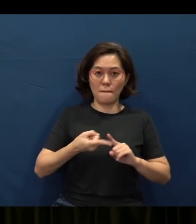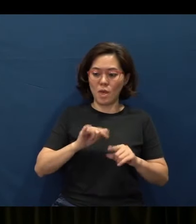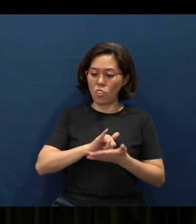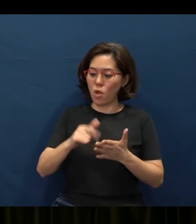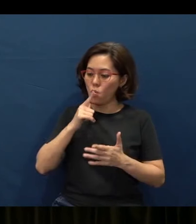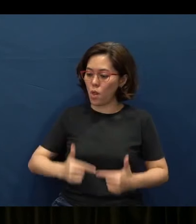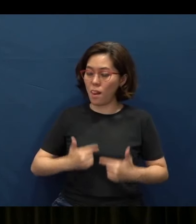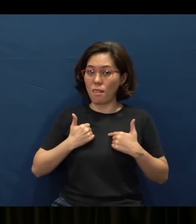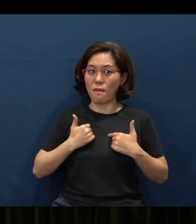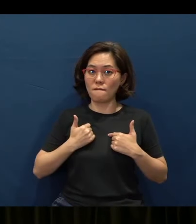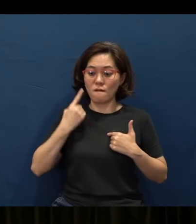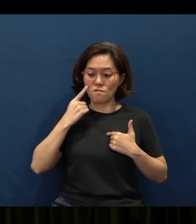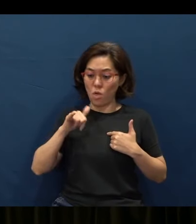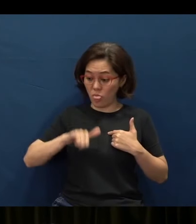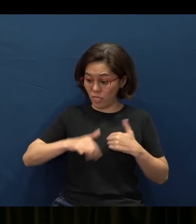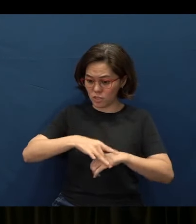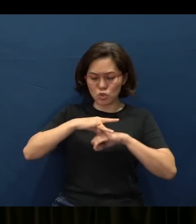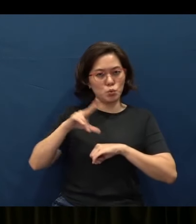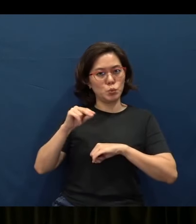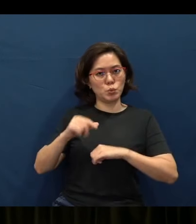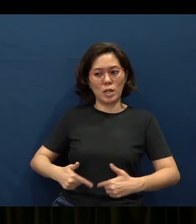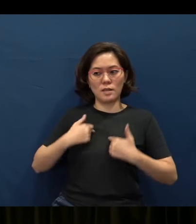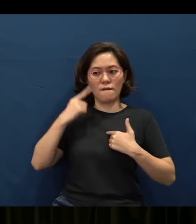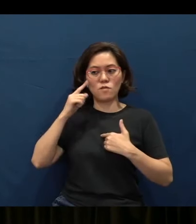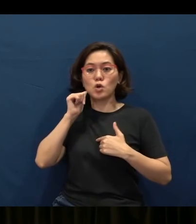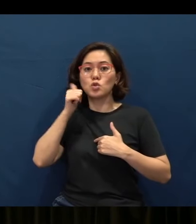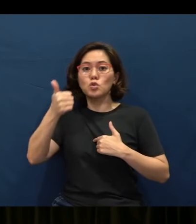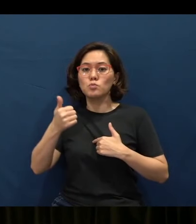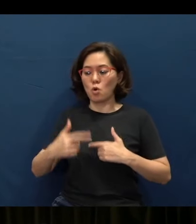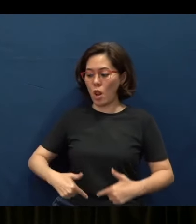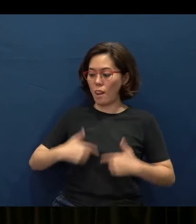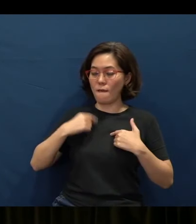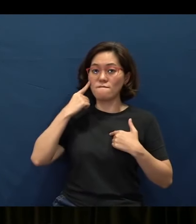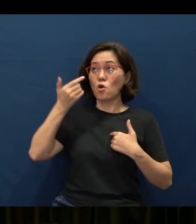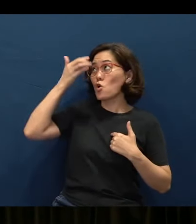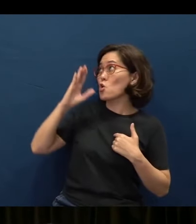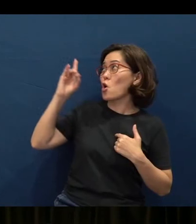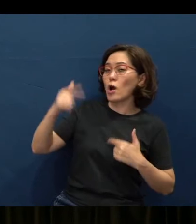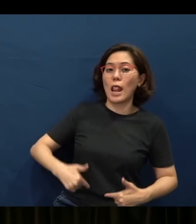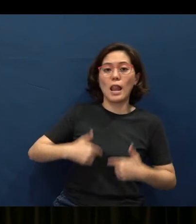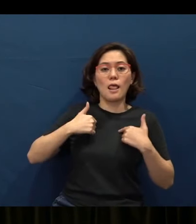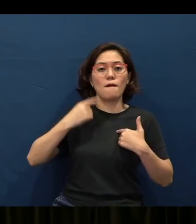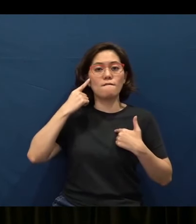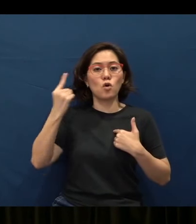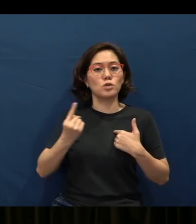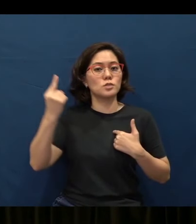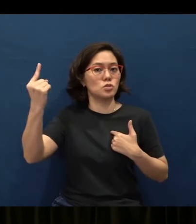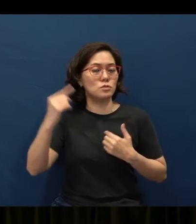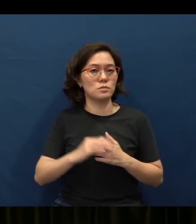live not just for this earth, but those who live for tomorrow, those who live for God, those who live for eternity.